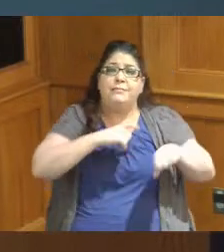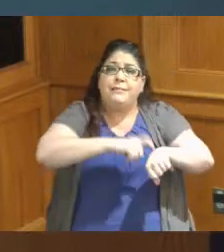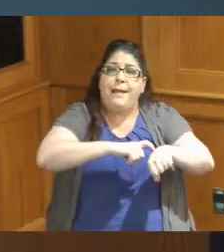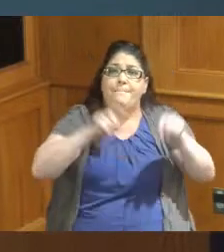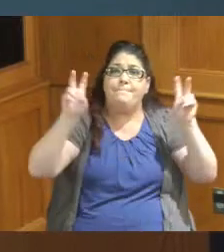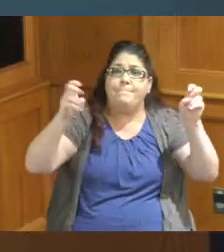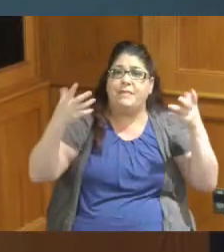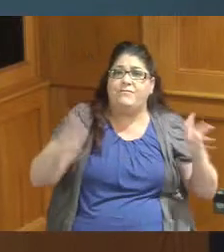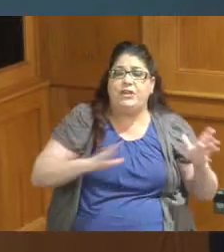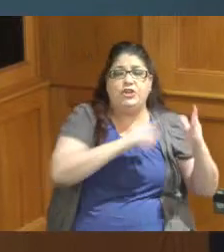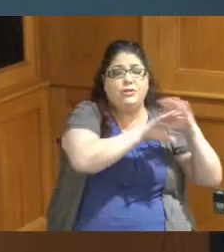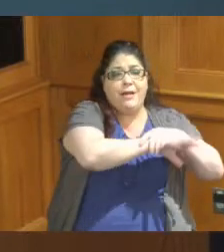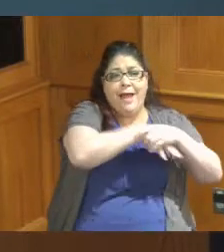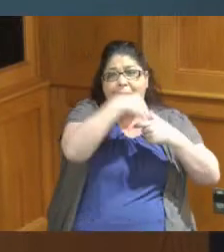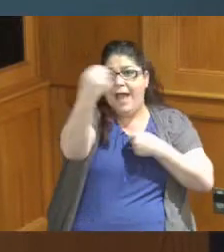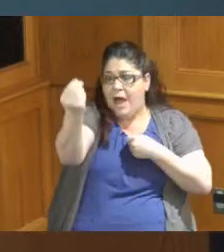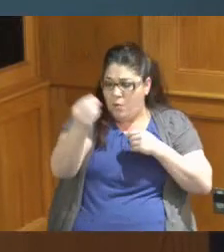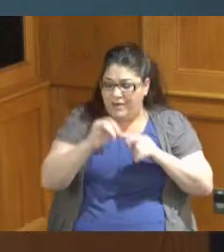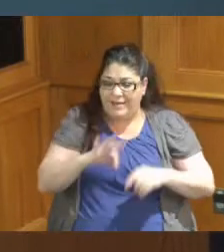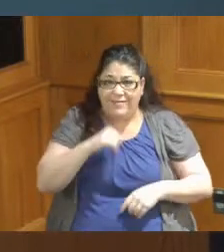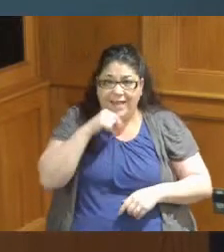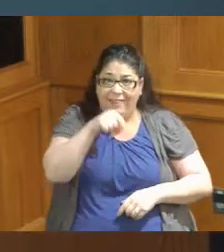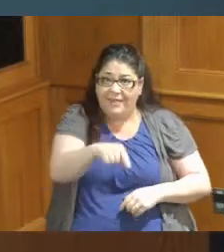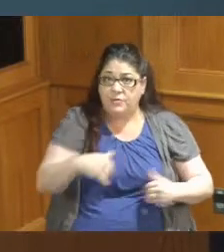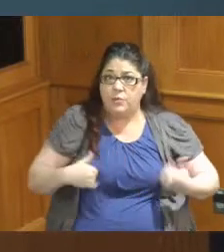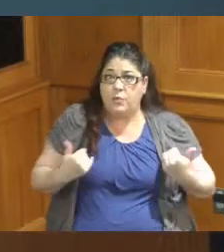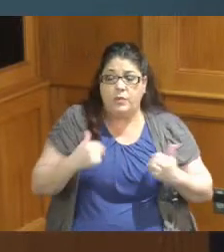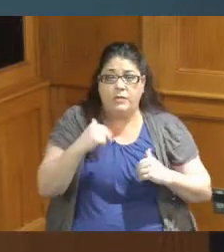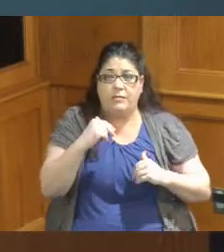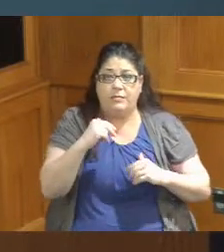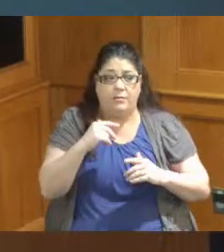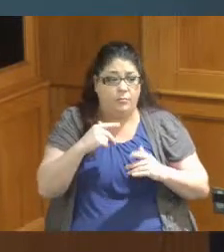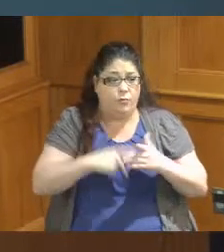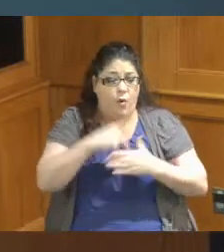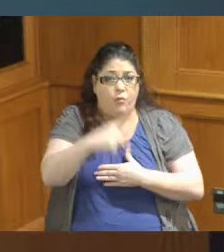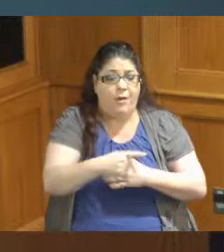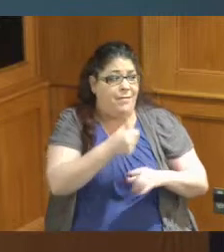if it was not for this youth build program he he doesn't know where he would be might be back